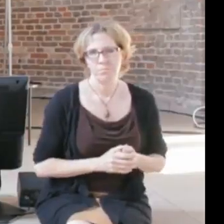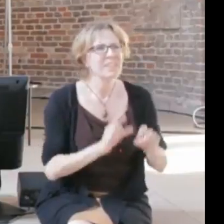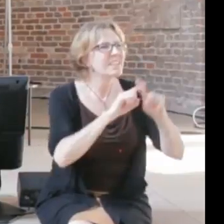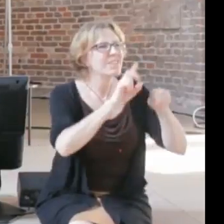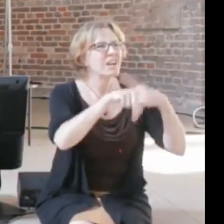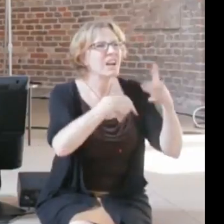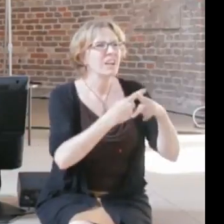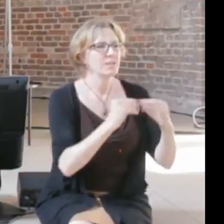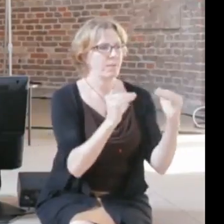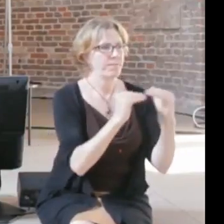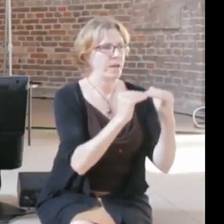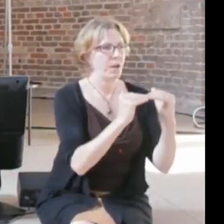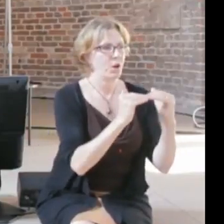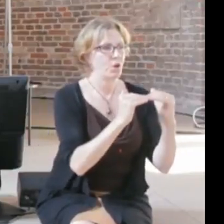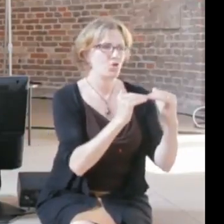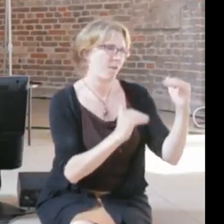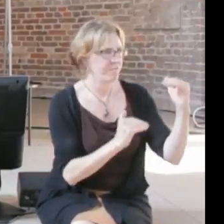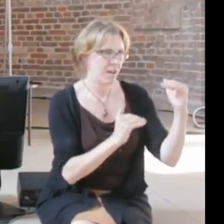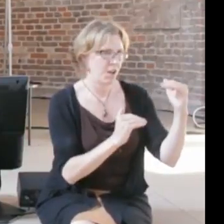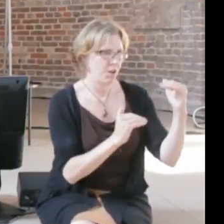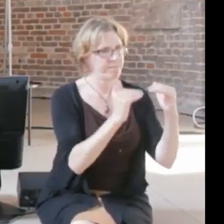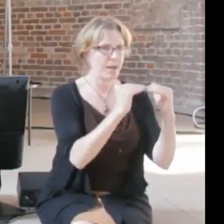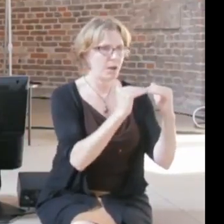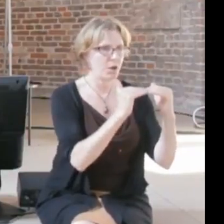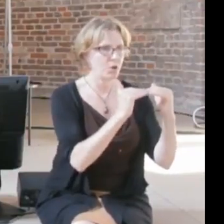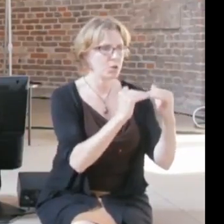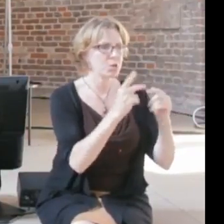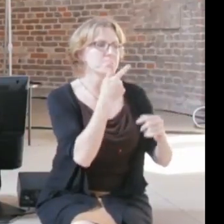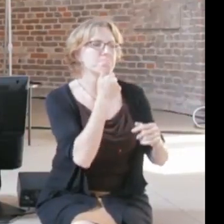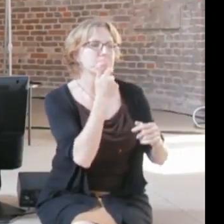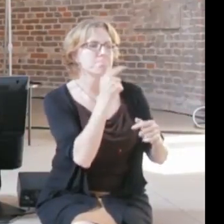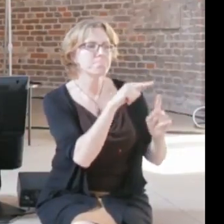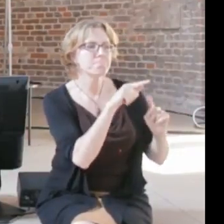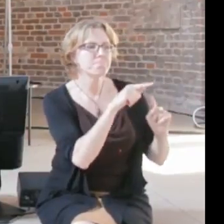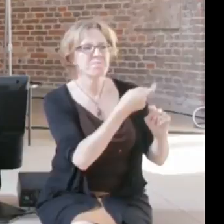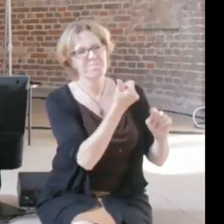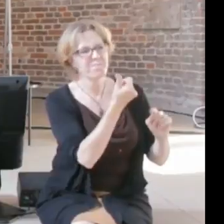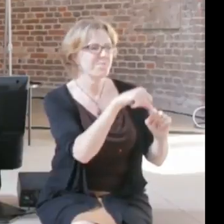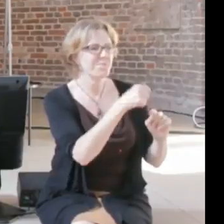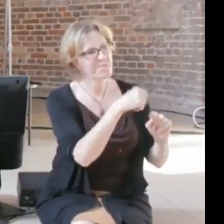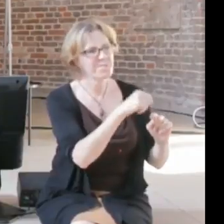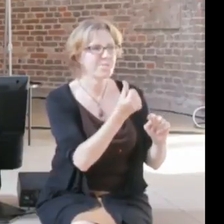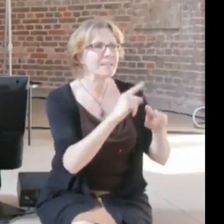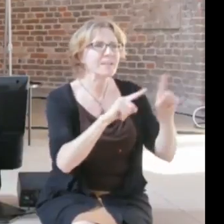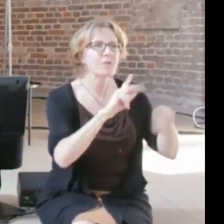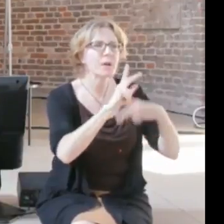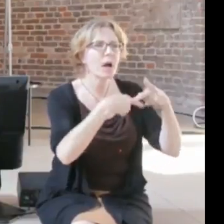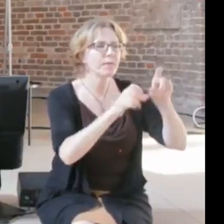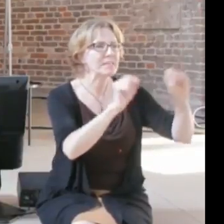fairness of outcomes, fairness of need, fairness of accuracy, each community's gonna have a